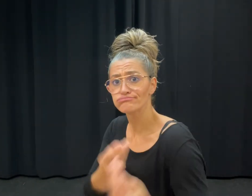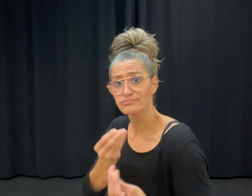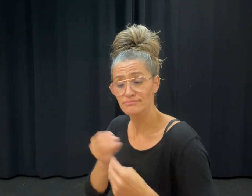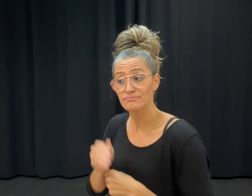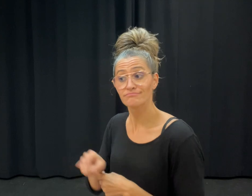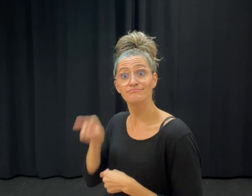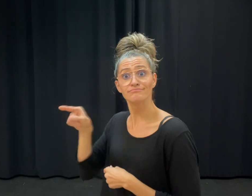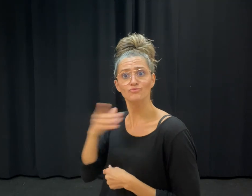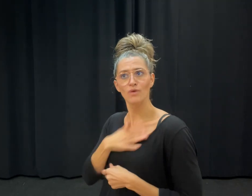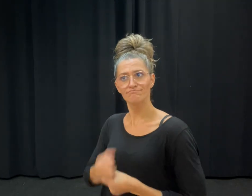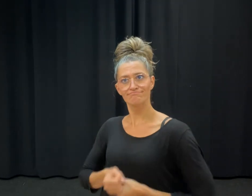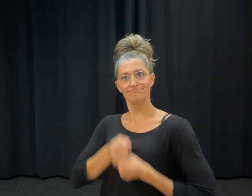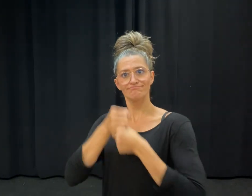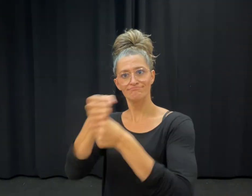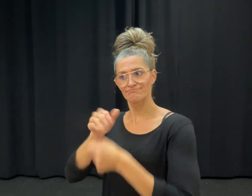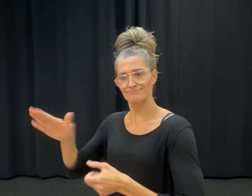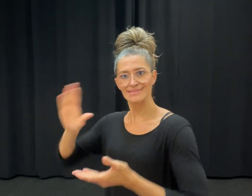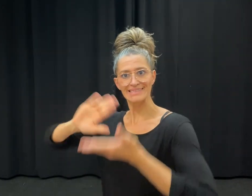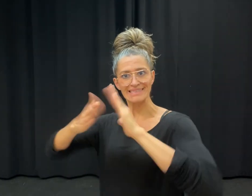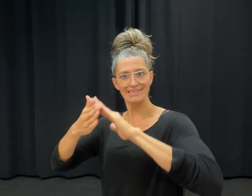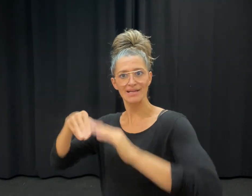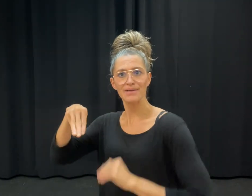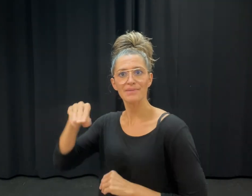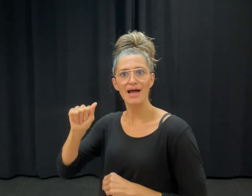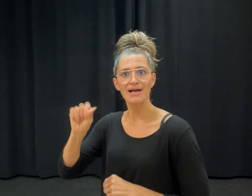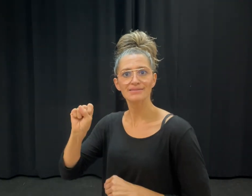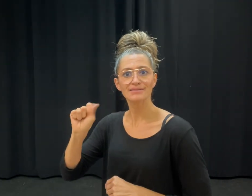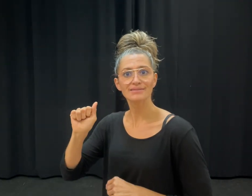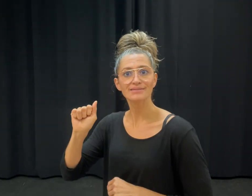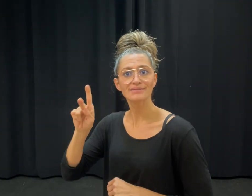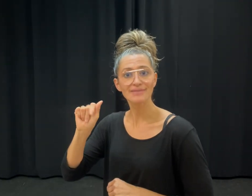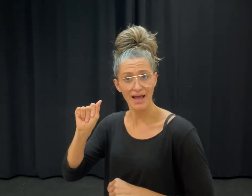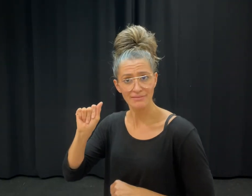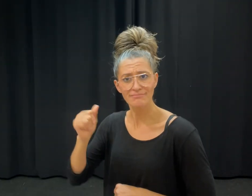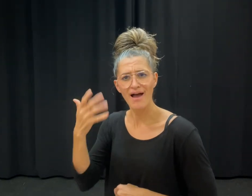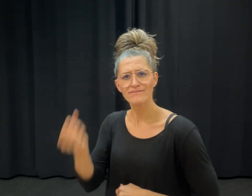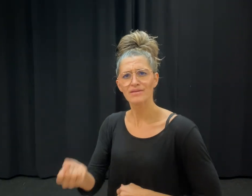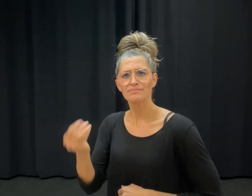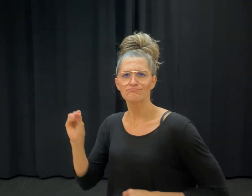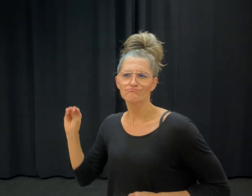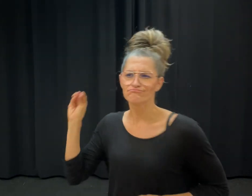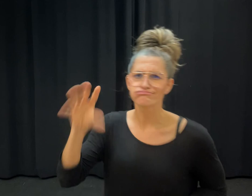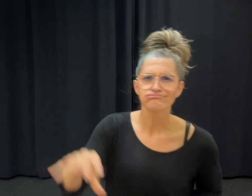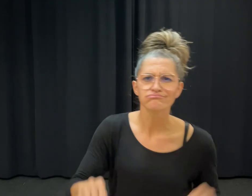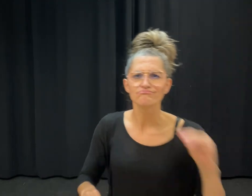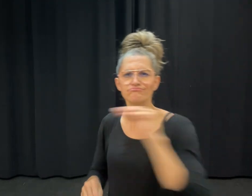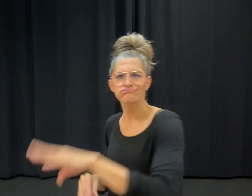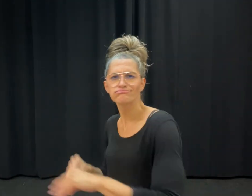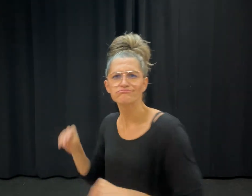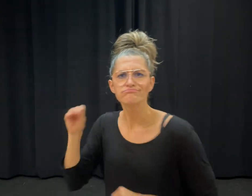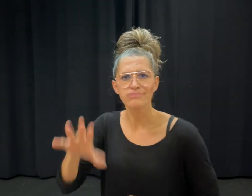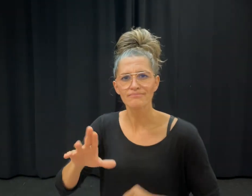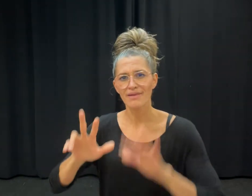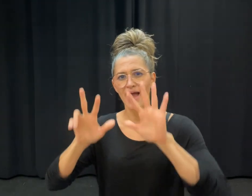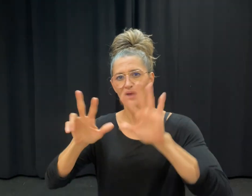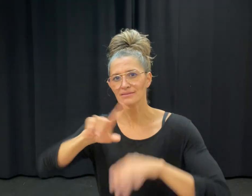of this, the school has received 8 million shillings